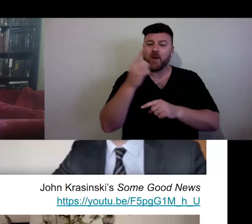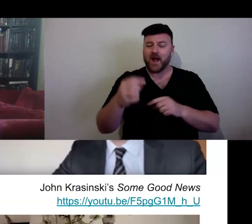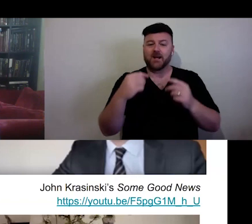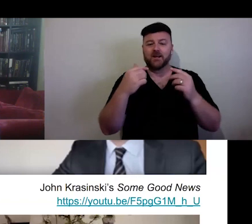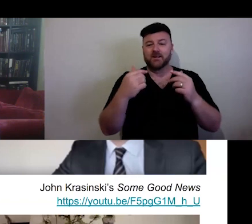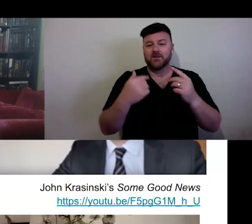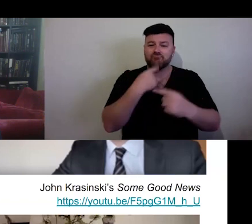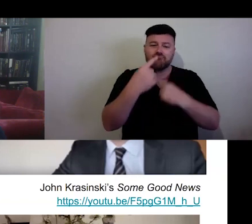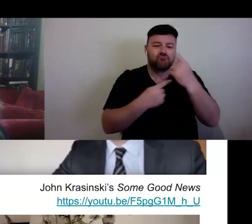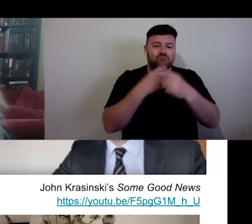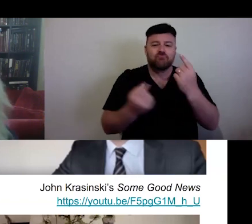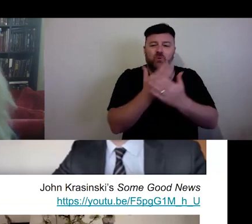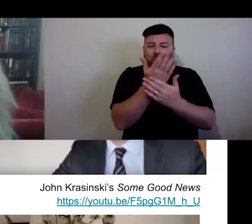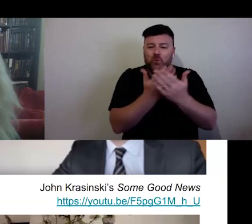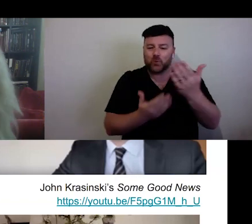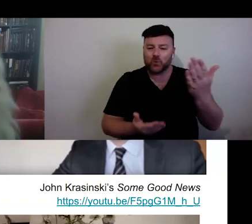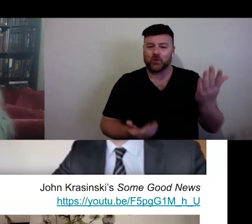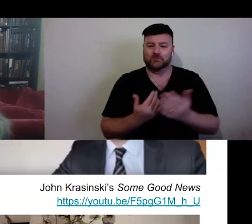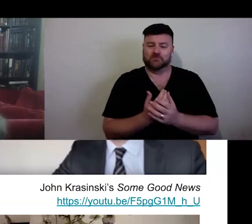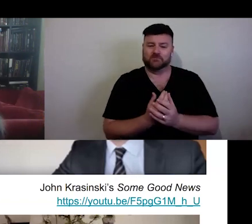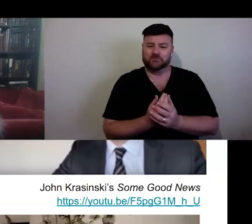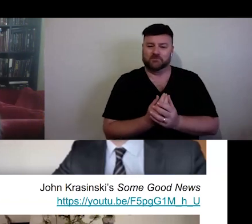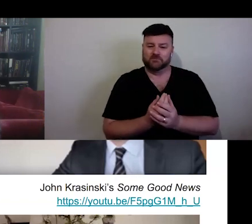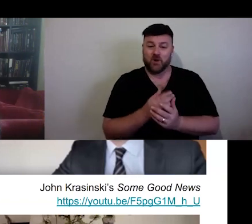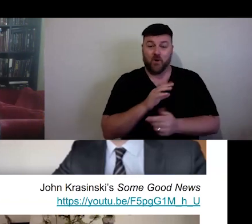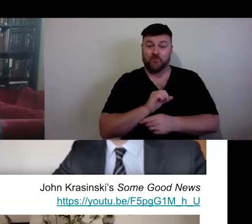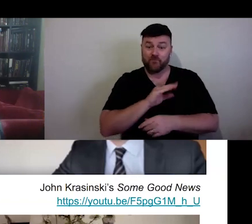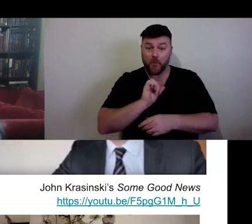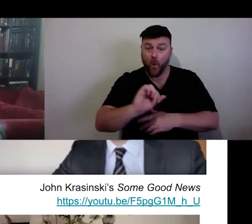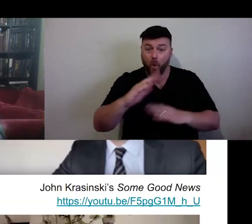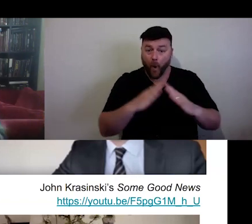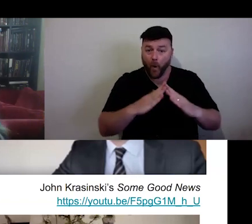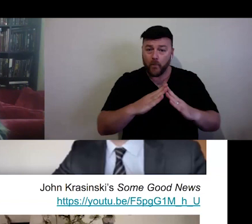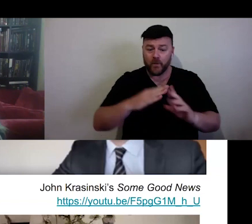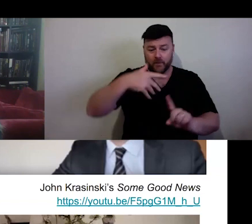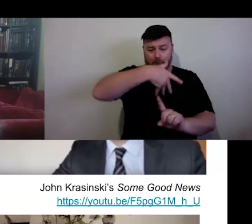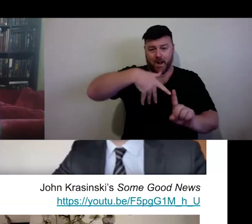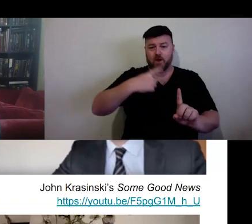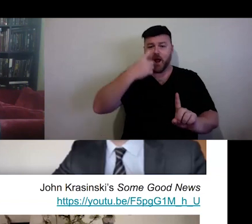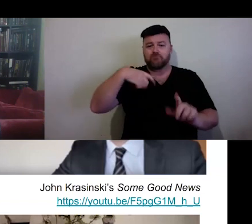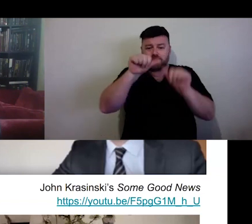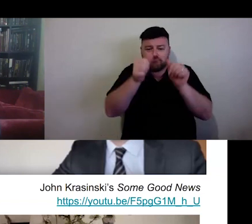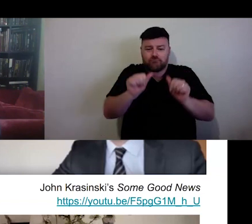fairytales from her home with flowers and sculptures behind her.